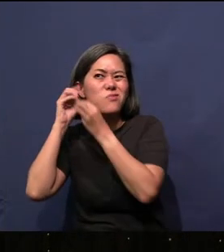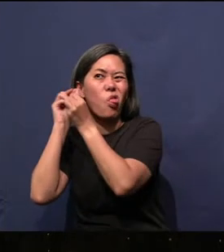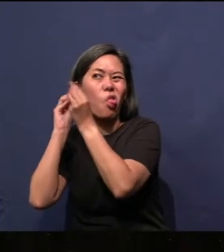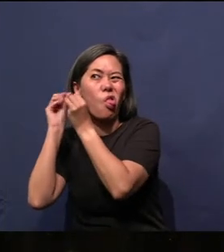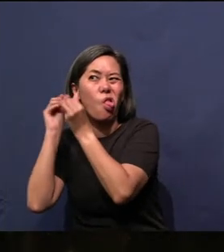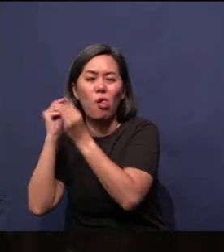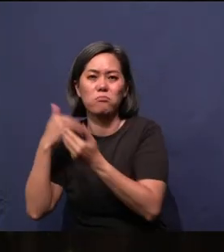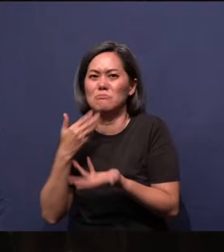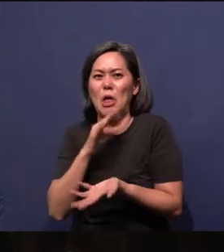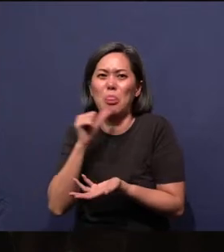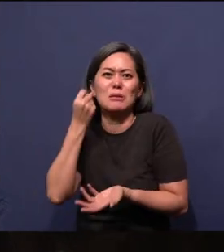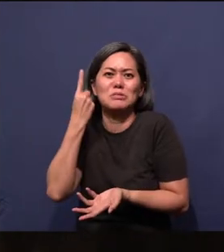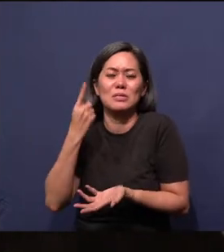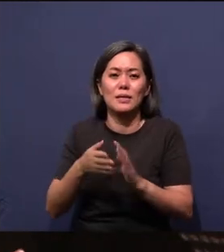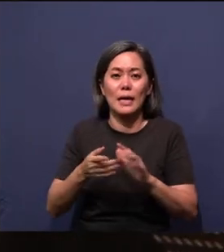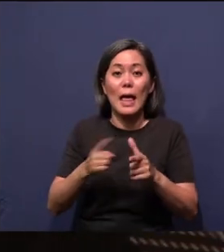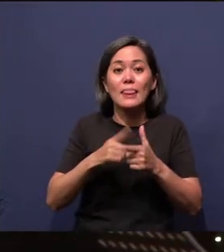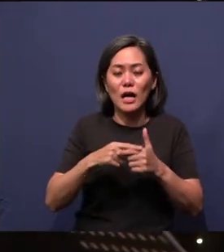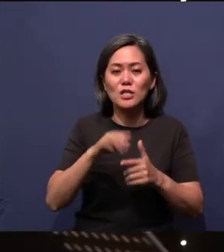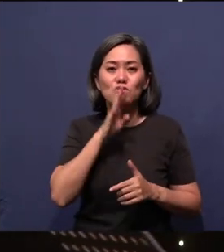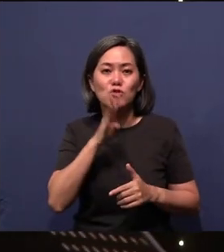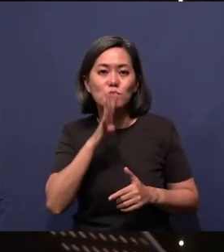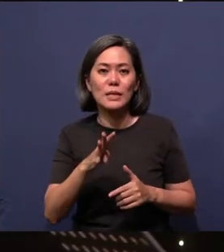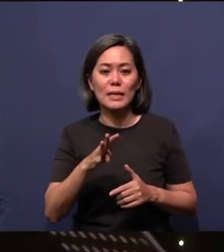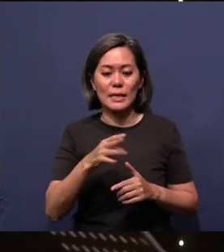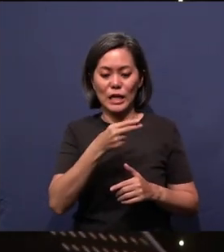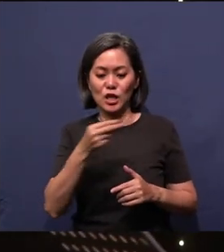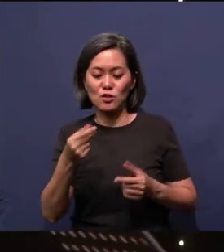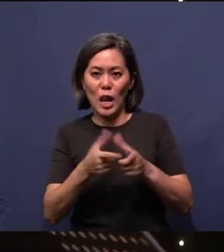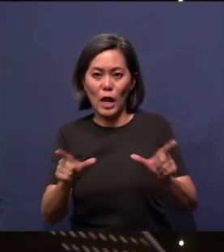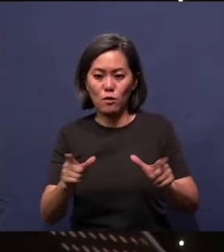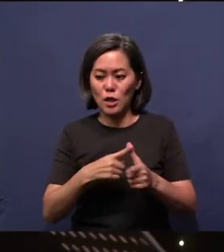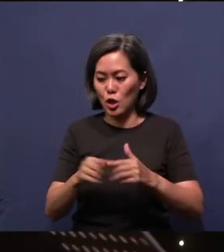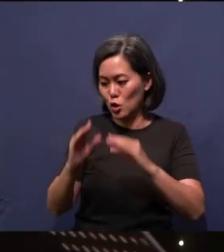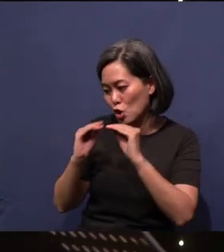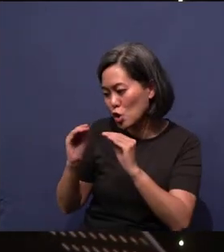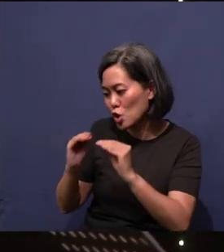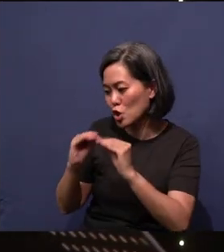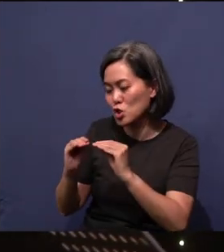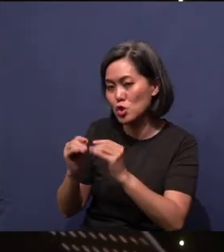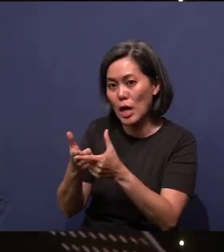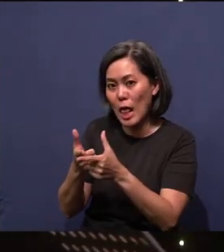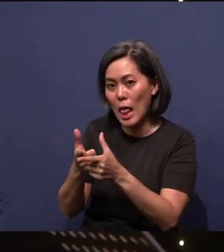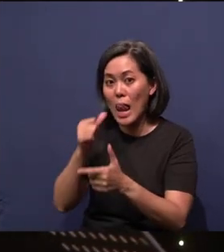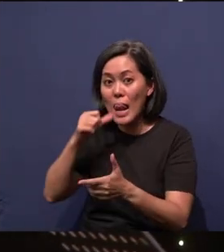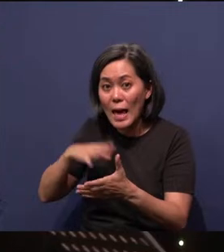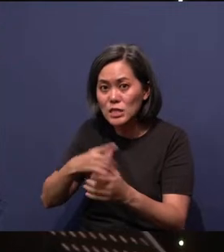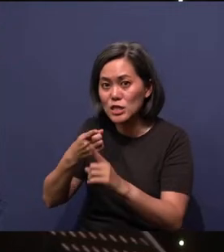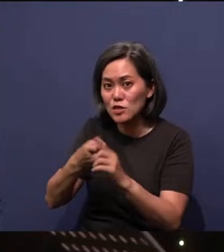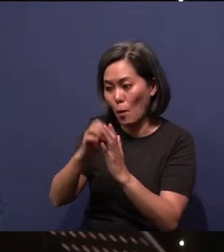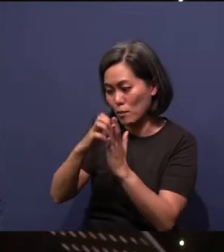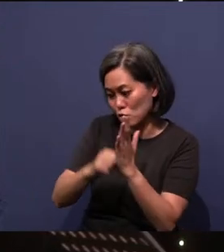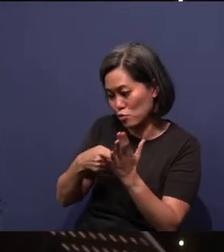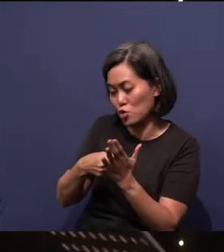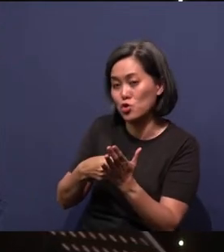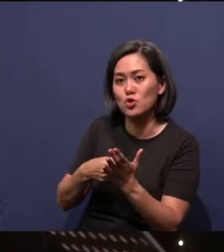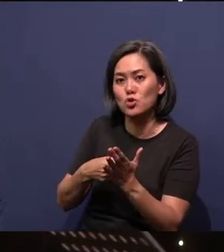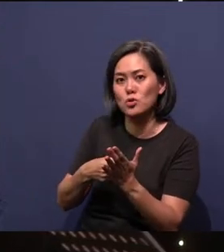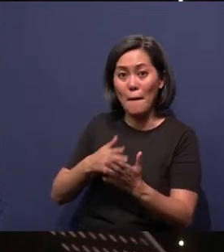And then she would speak in Bahasa Indonesia, and she would teach the ladies from Scripture. That's my grandmother. It's a